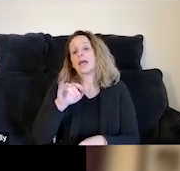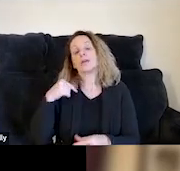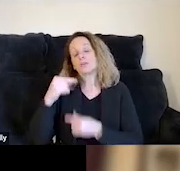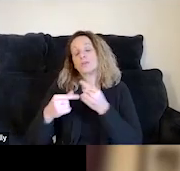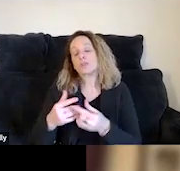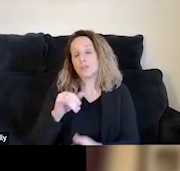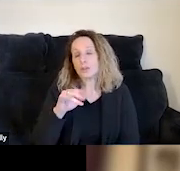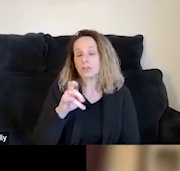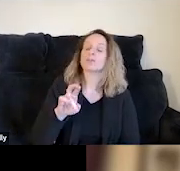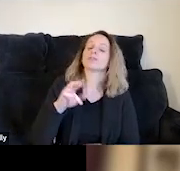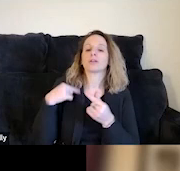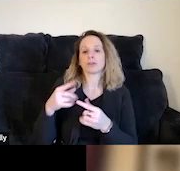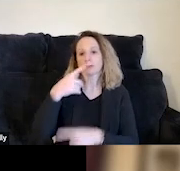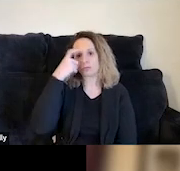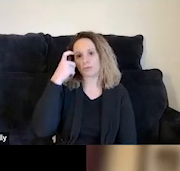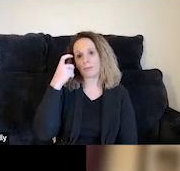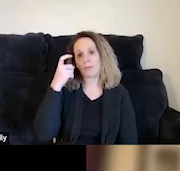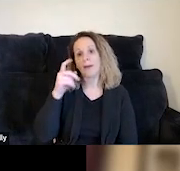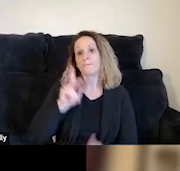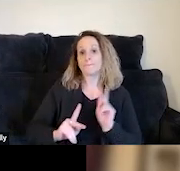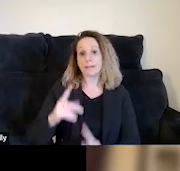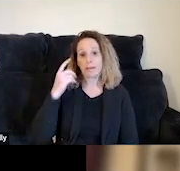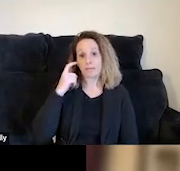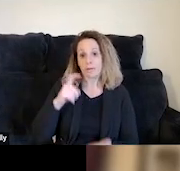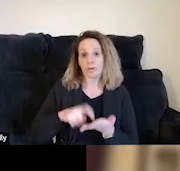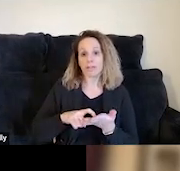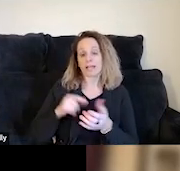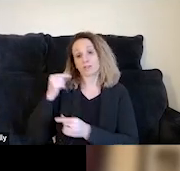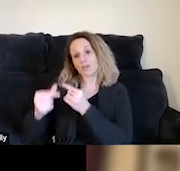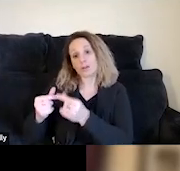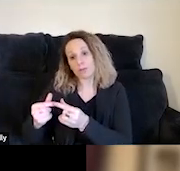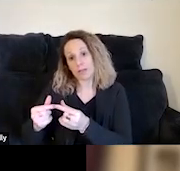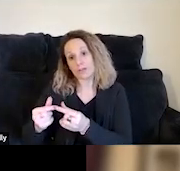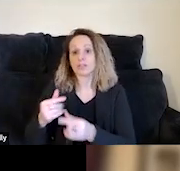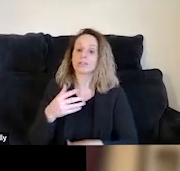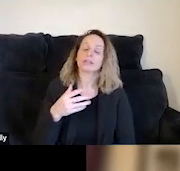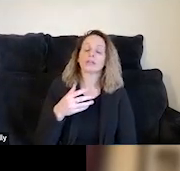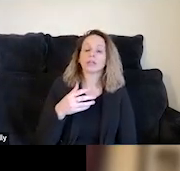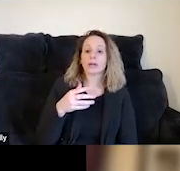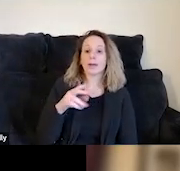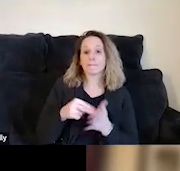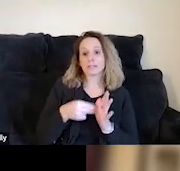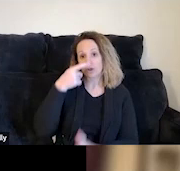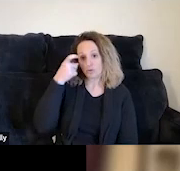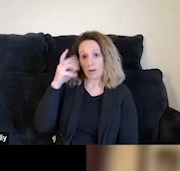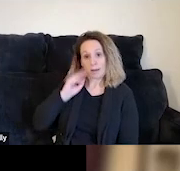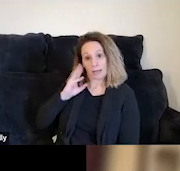Researchers have found evidence that trauma can be passed between generations epigenetically, which means that trauma experienced by an ancestor